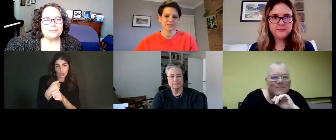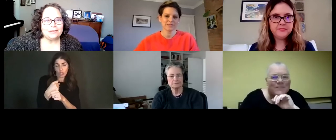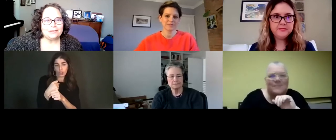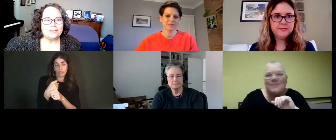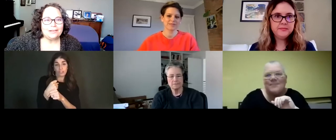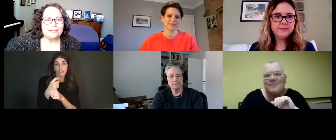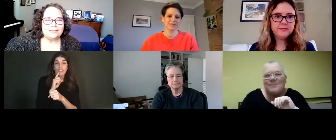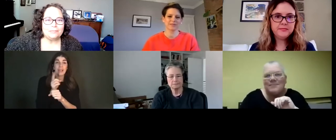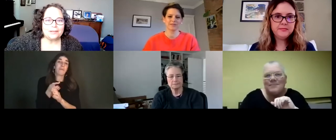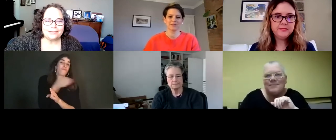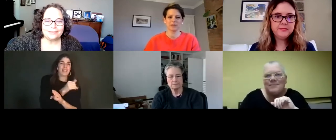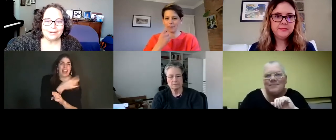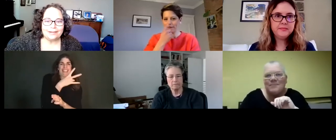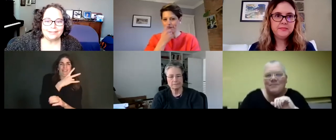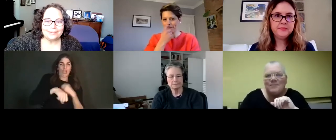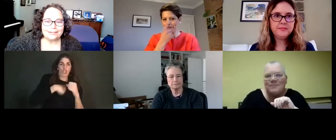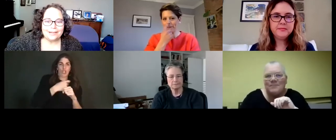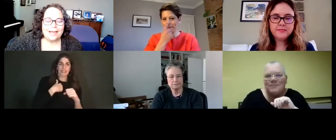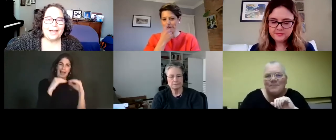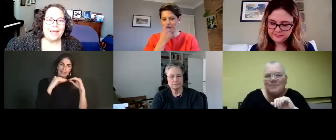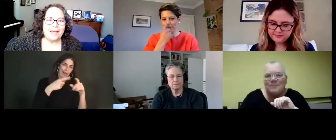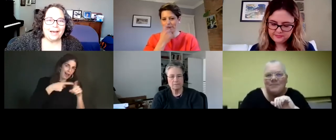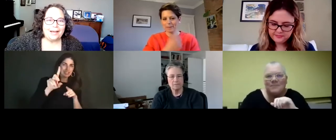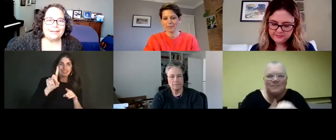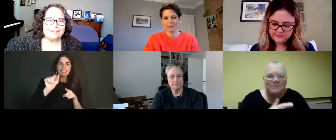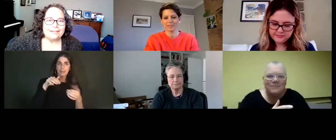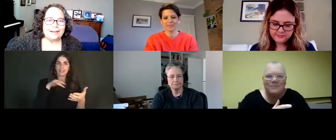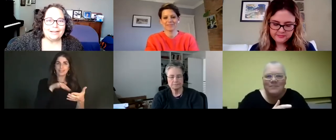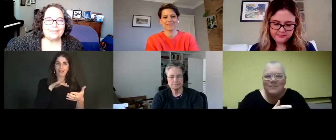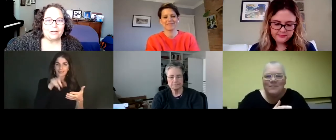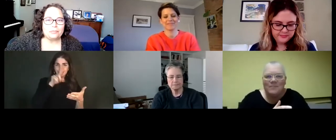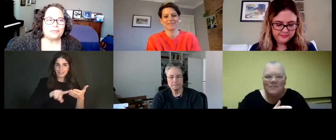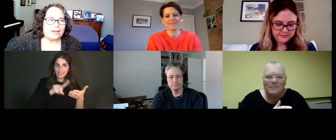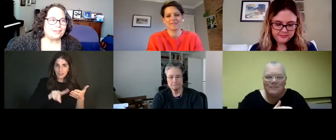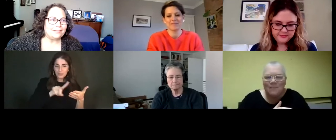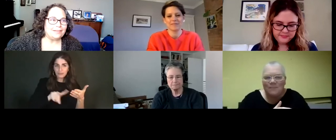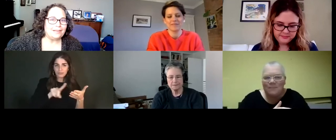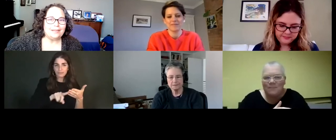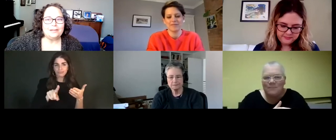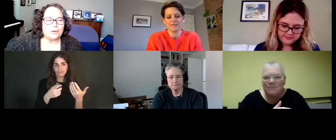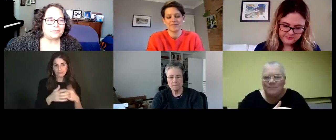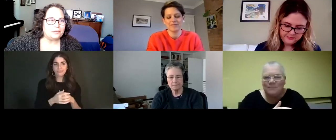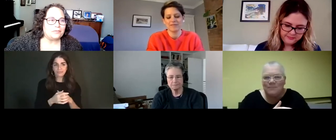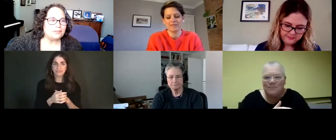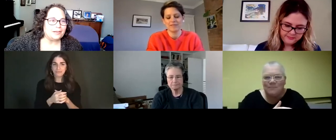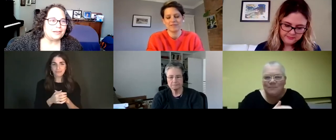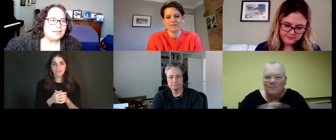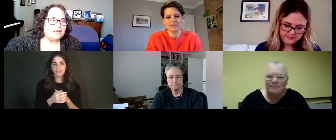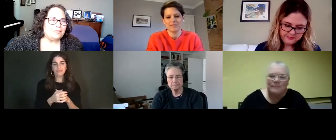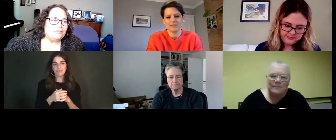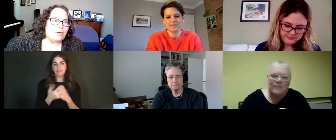teaching in disability studies, and in the health professions in a US university. These